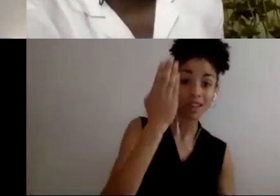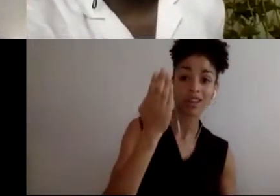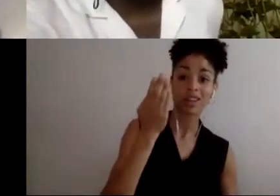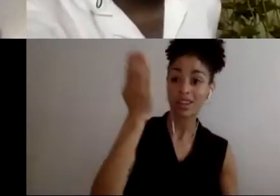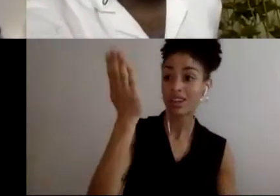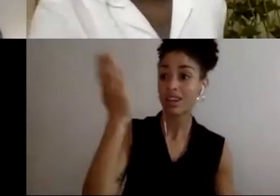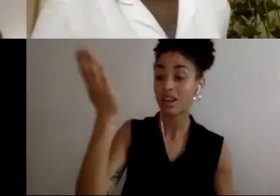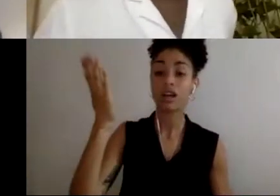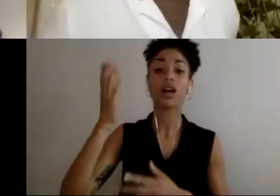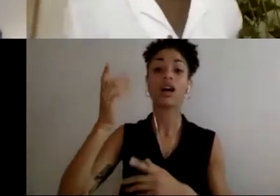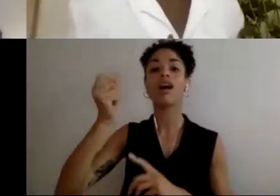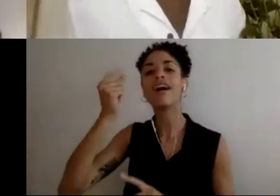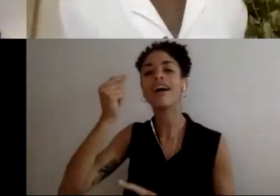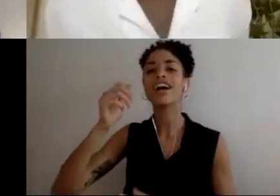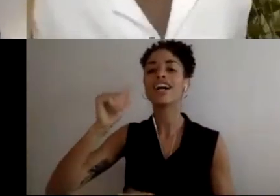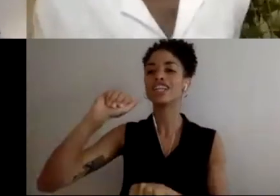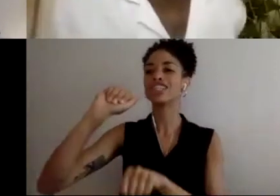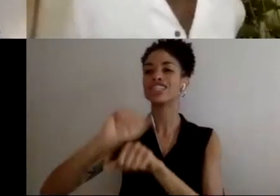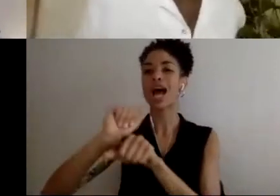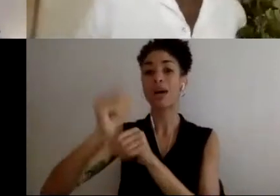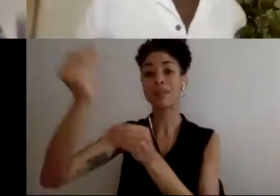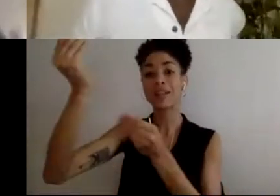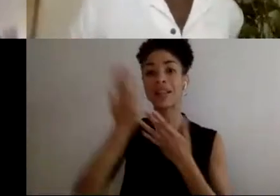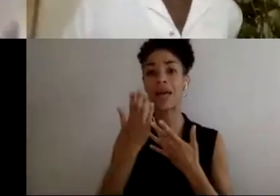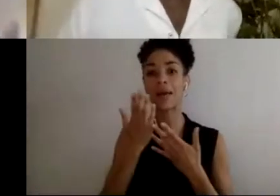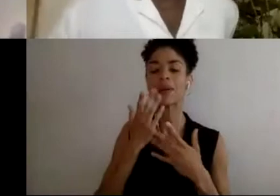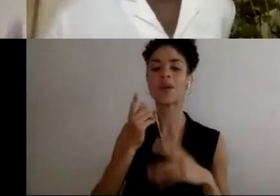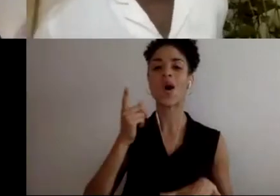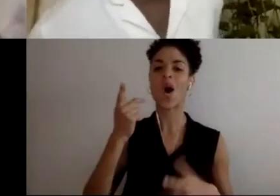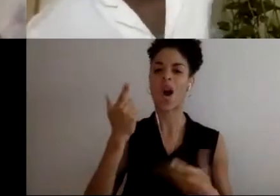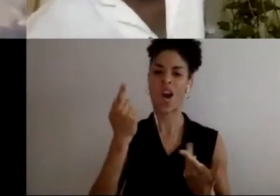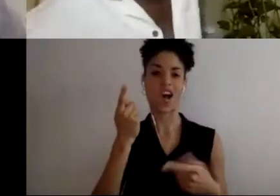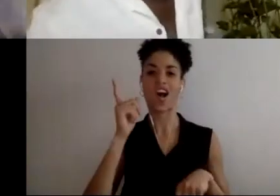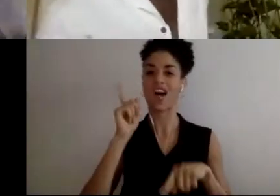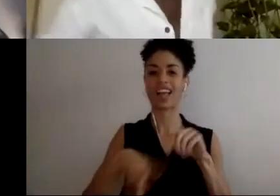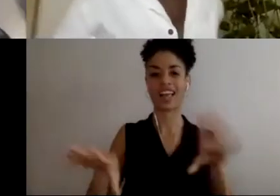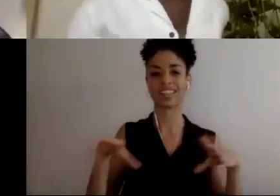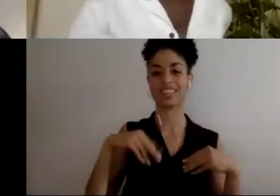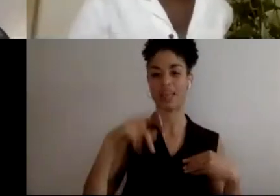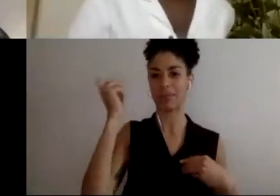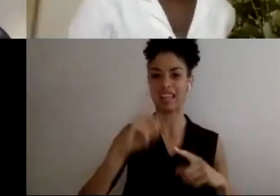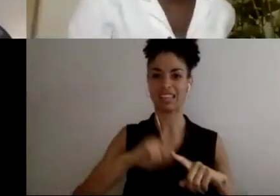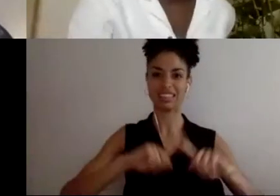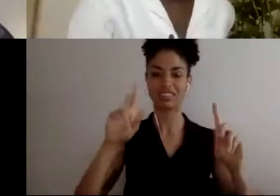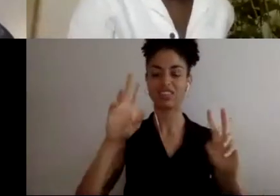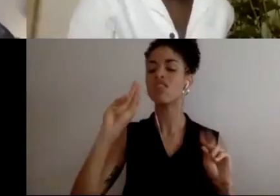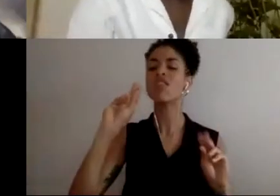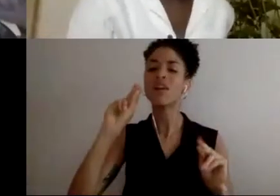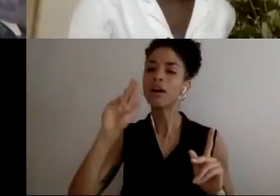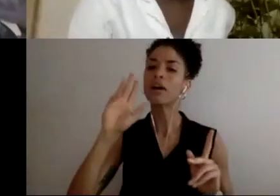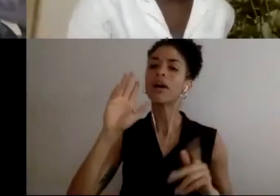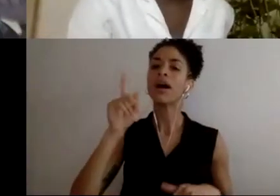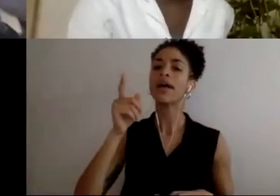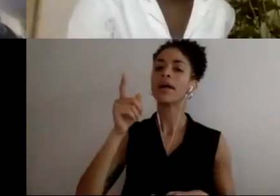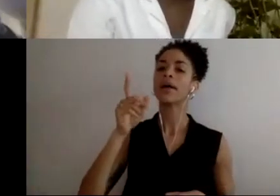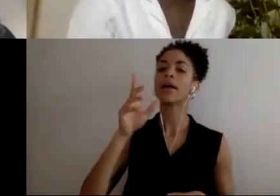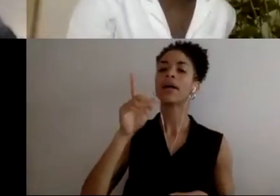tell me, or it wasn't straight up, but I could tell they were like, "Oh look at that guy, he's different. Something's different about him, so I don't know.